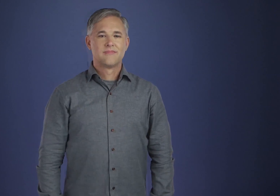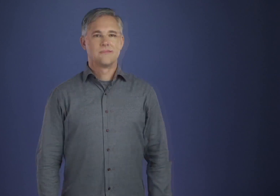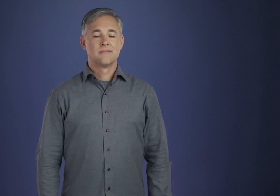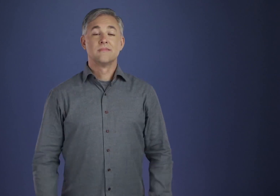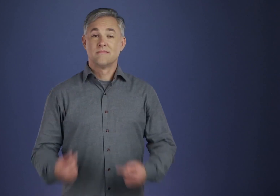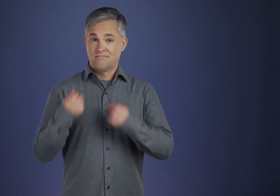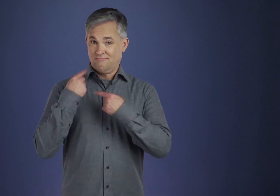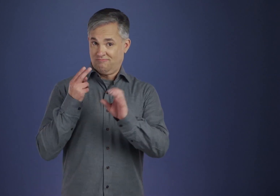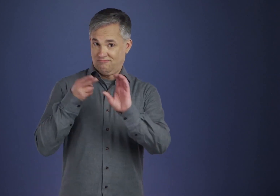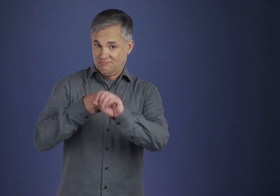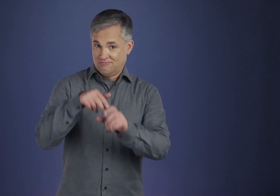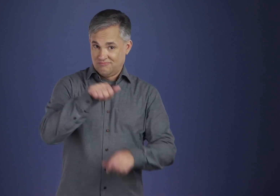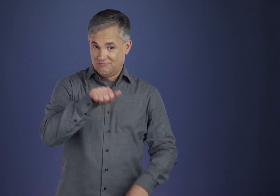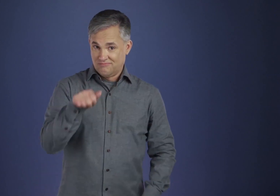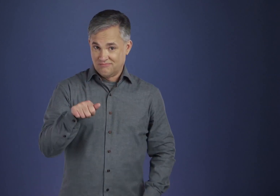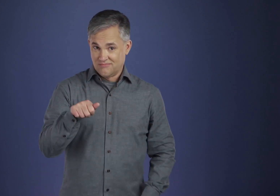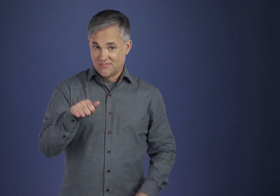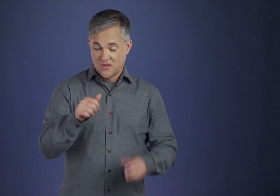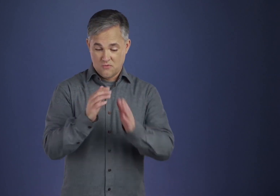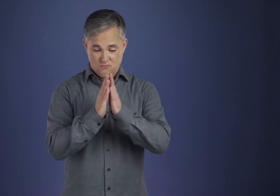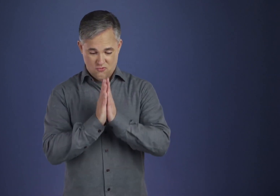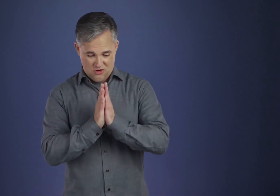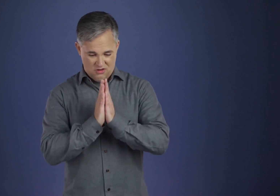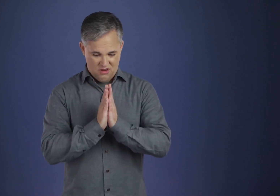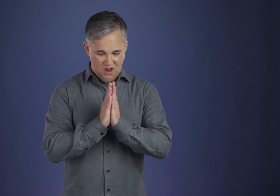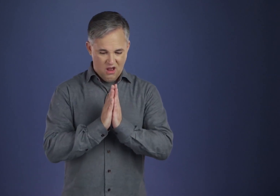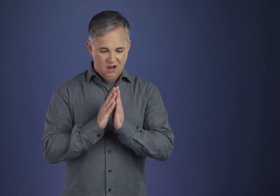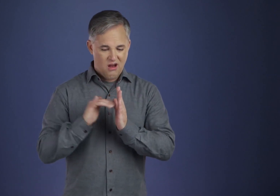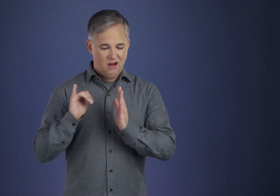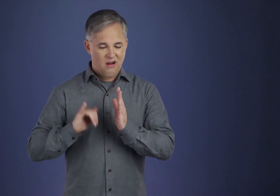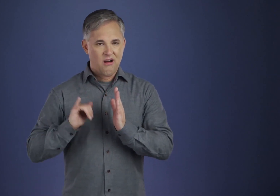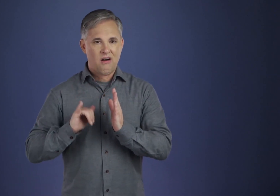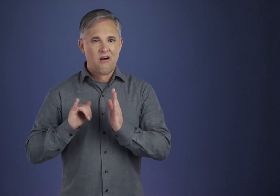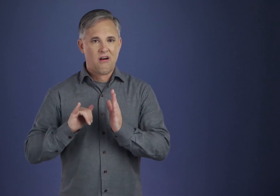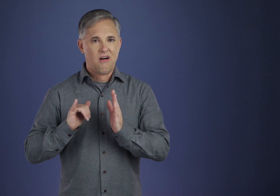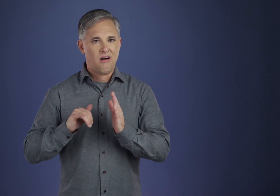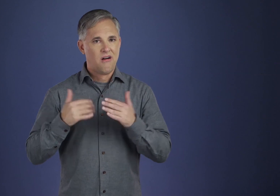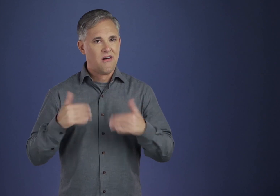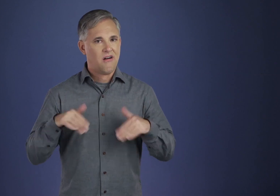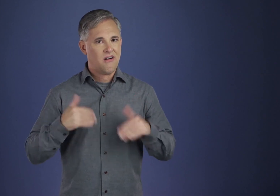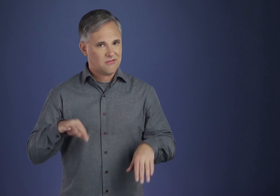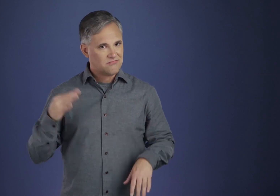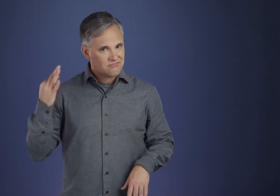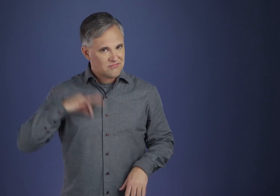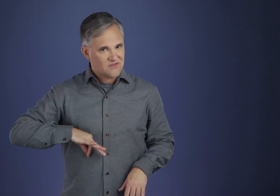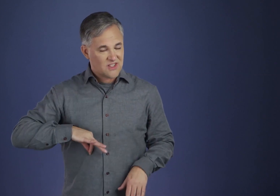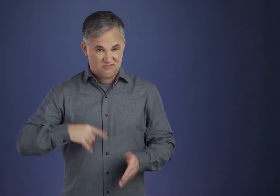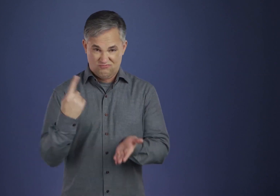In A.A. we have found that the actual good results of prayer are beyond question.